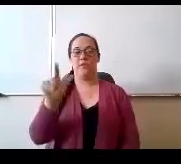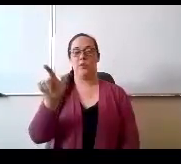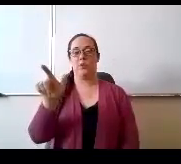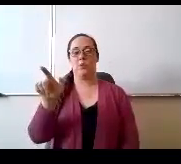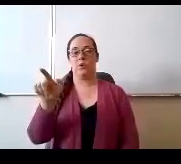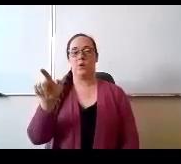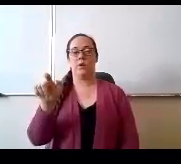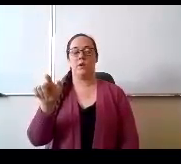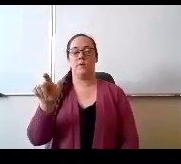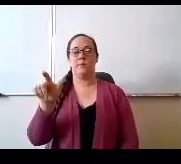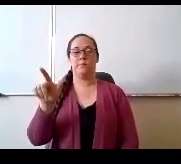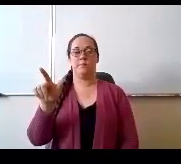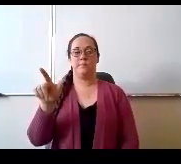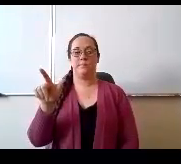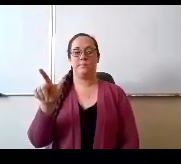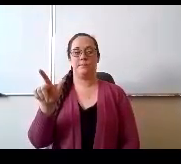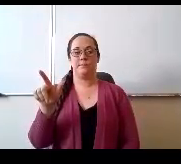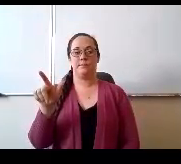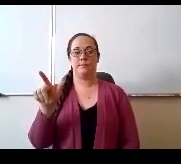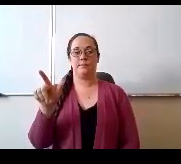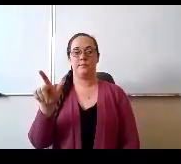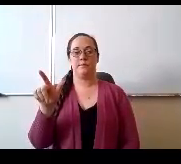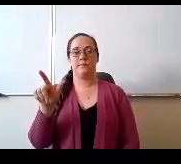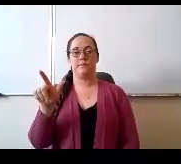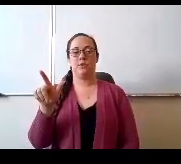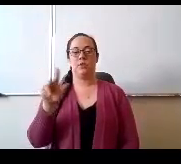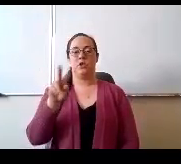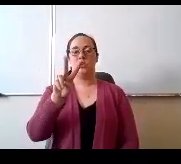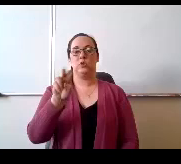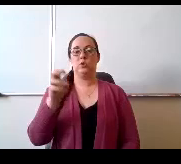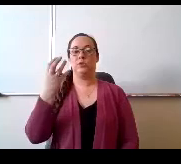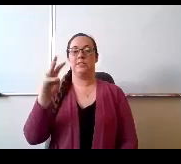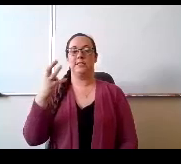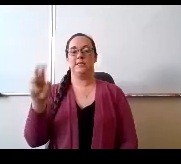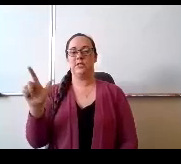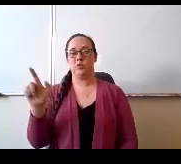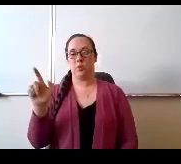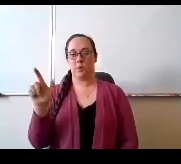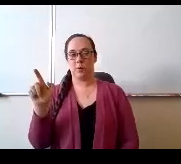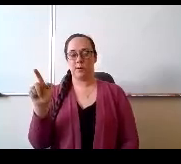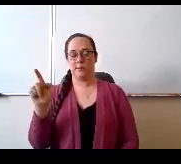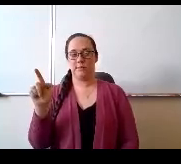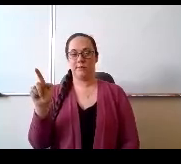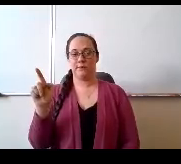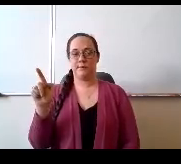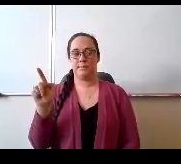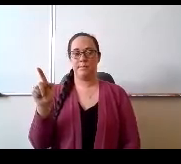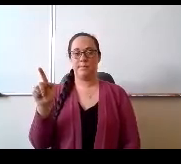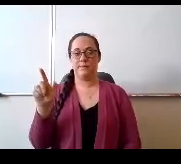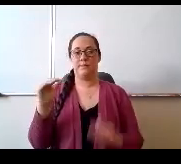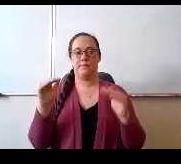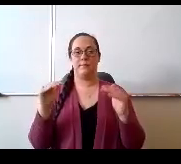Two 1521 approval of matters relating to administrative staff licensed to 1621. Approval of matters relating to